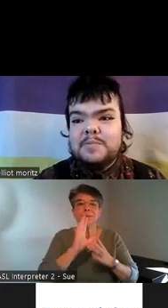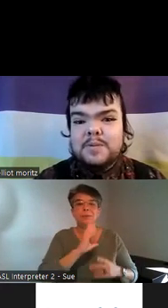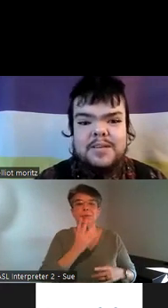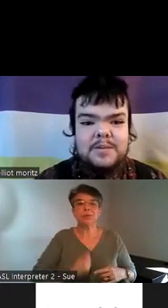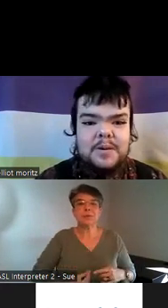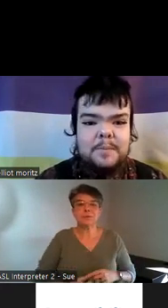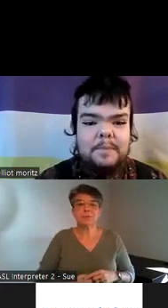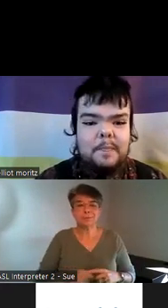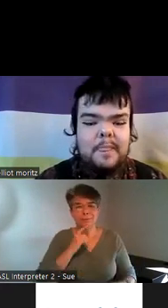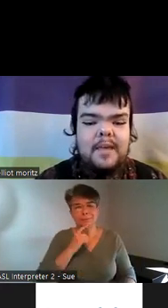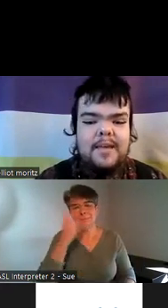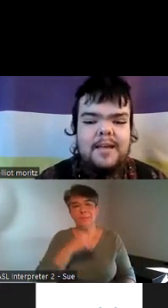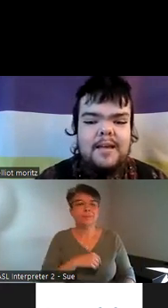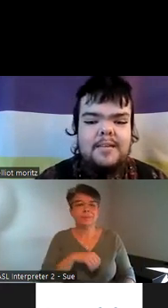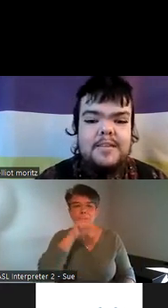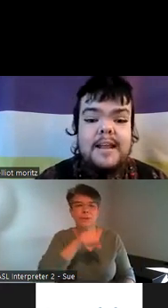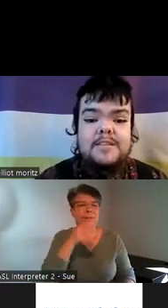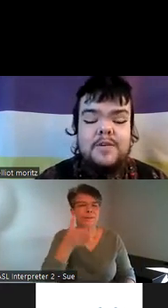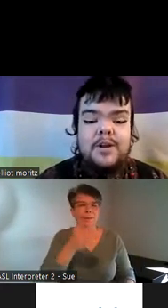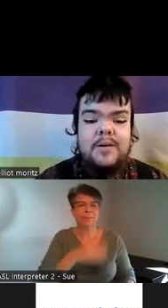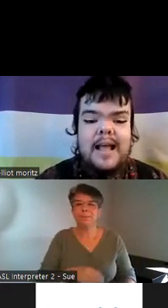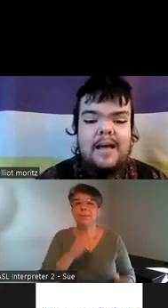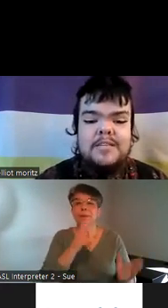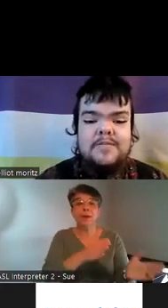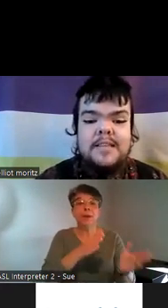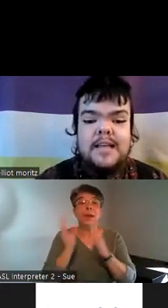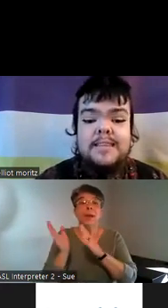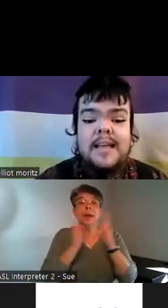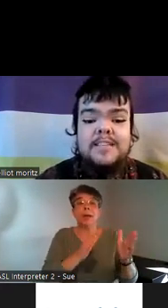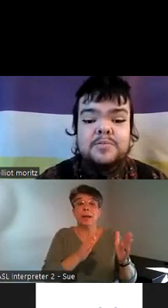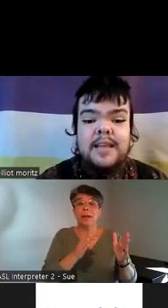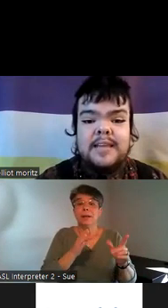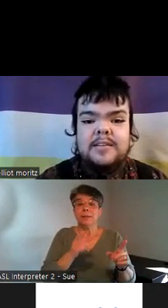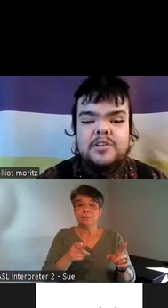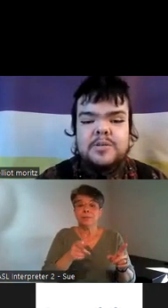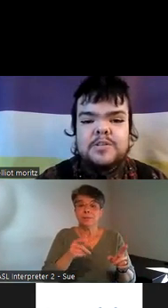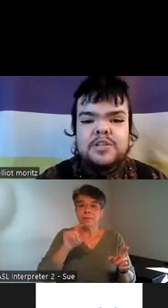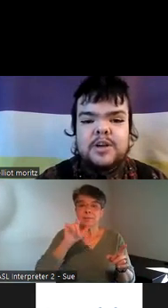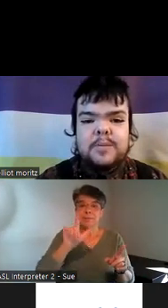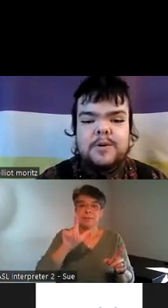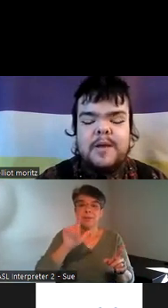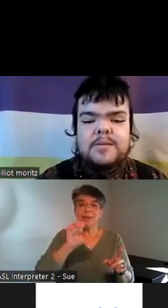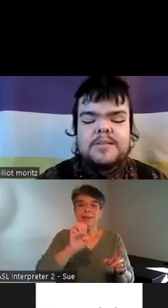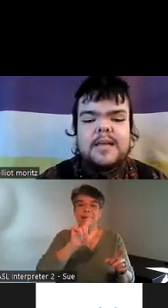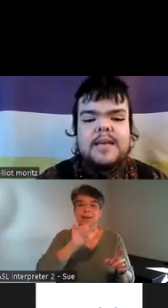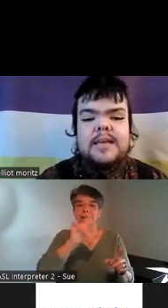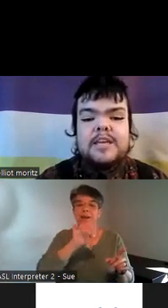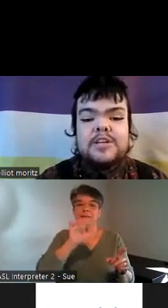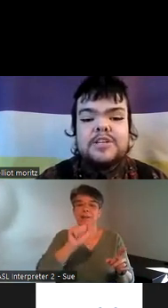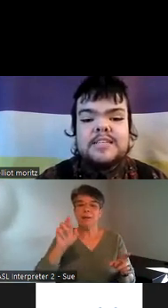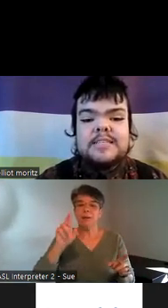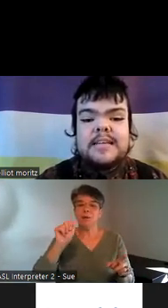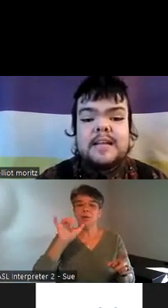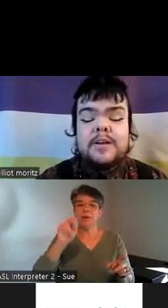absolutely adore him the next photo I have is of Liza rain she uses she her pronouns here she's in